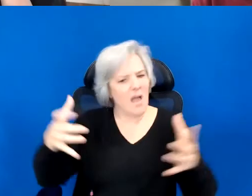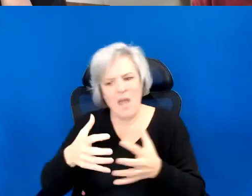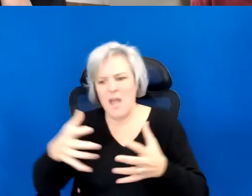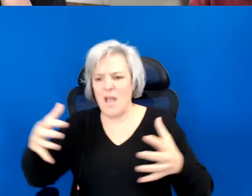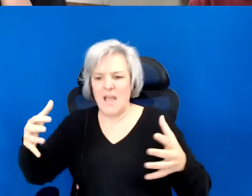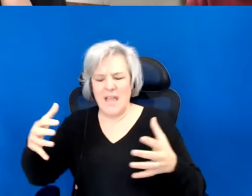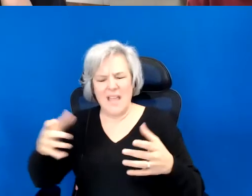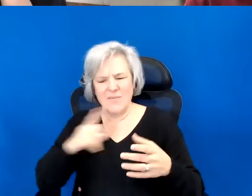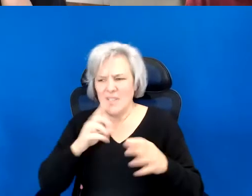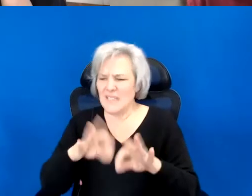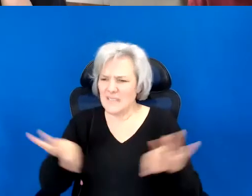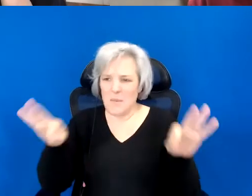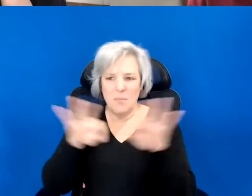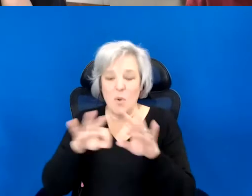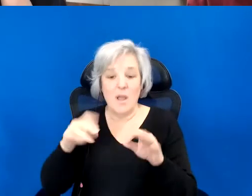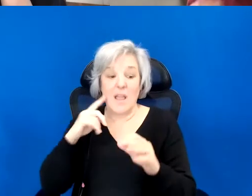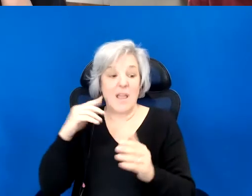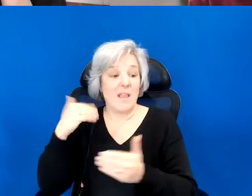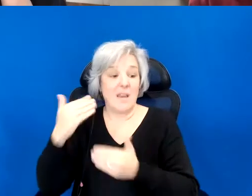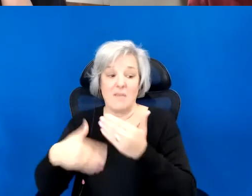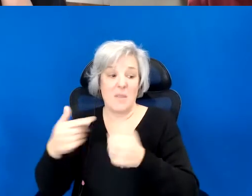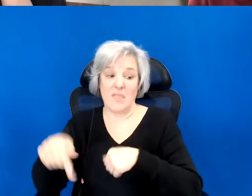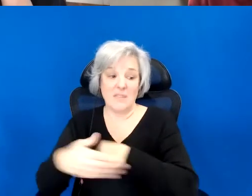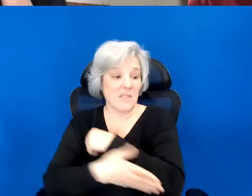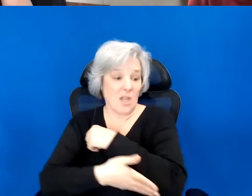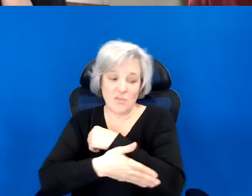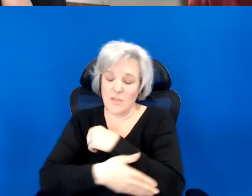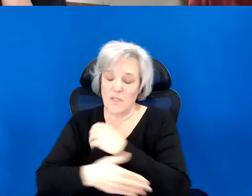the inevitability of this country will require many origins.